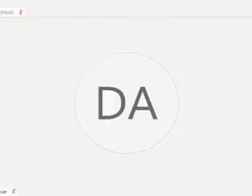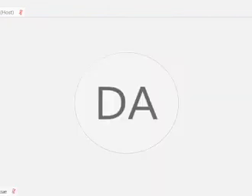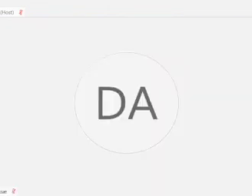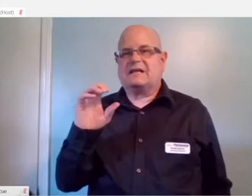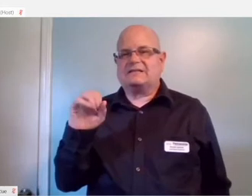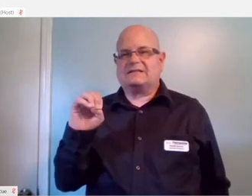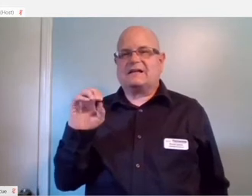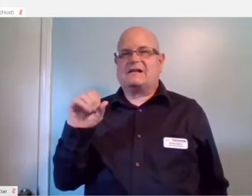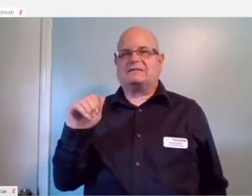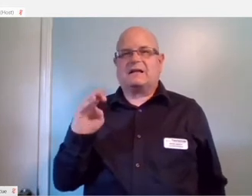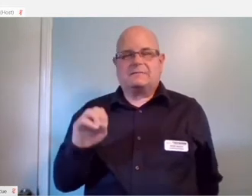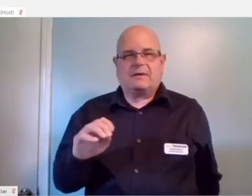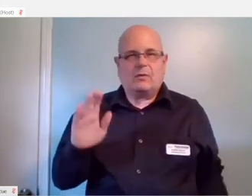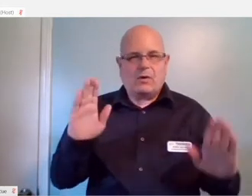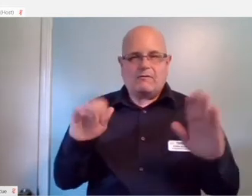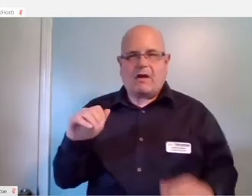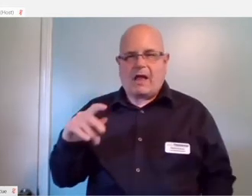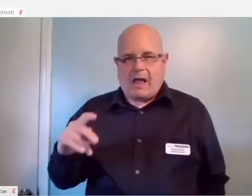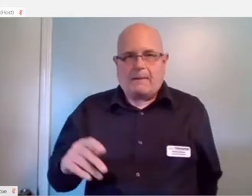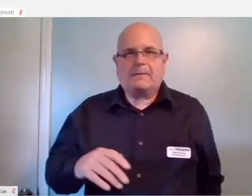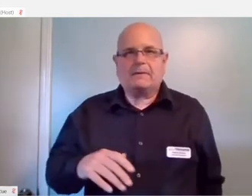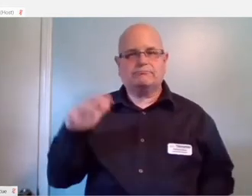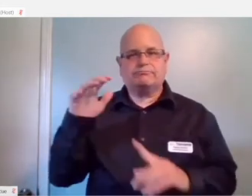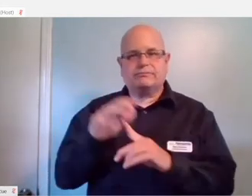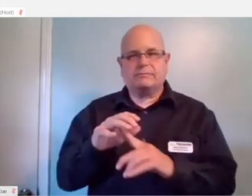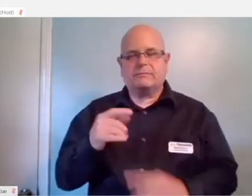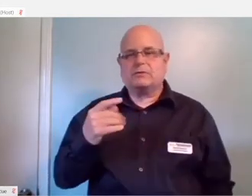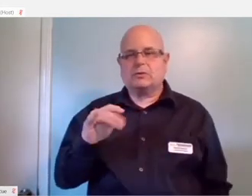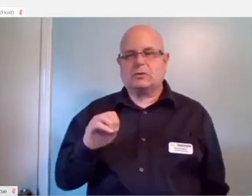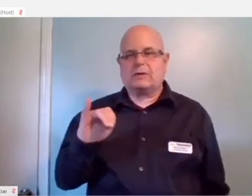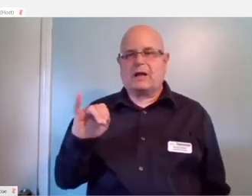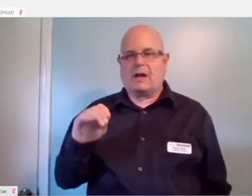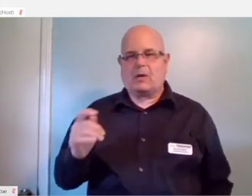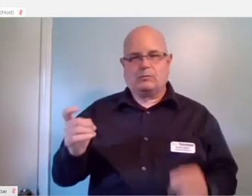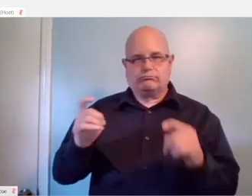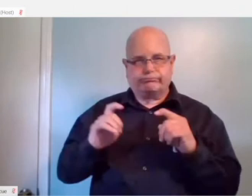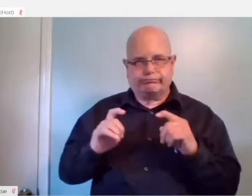So it won best accessibility app at Google I/O in 2018 and 2019.